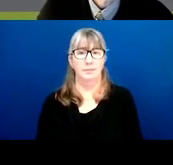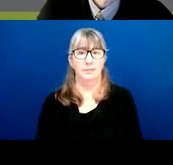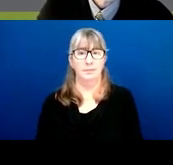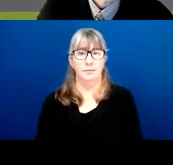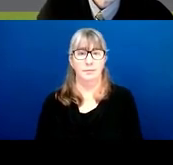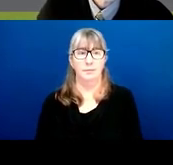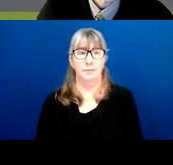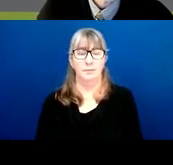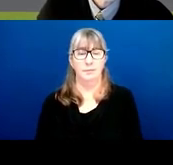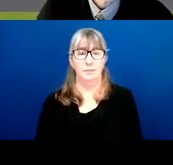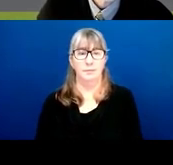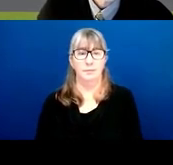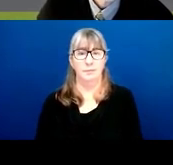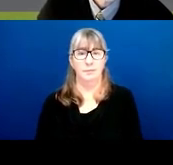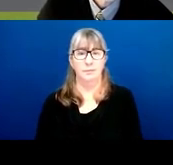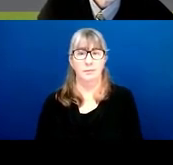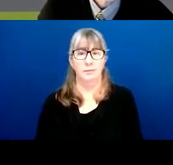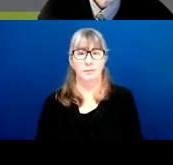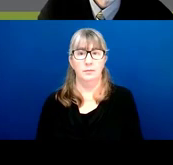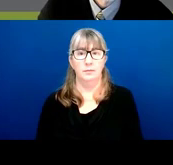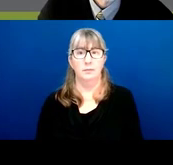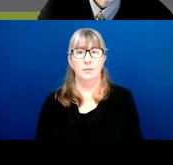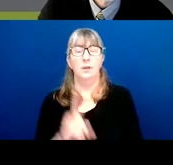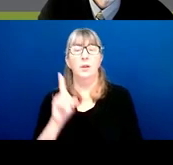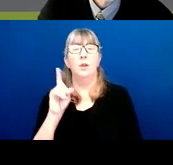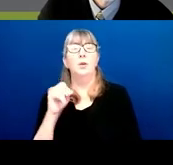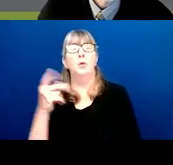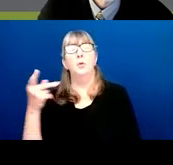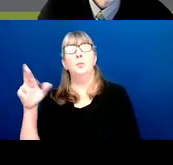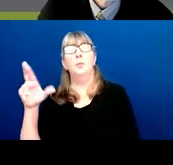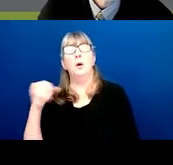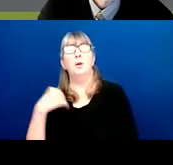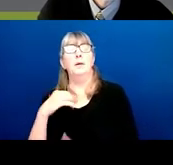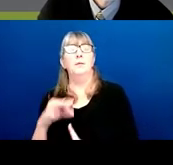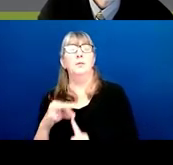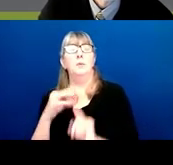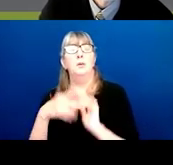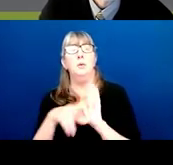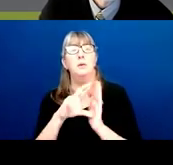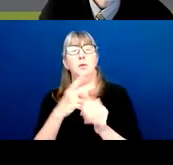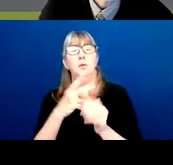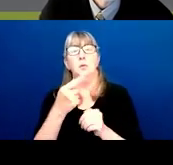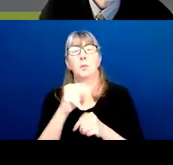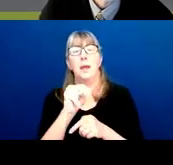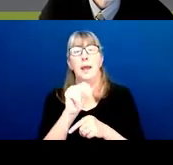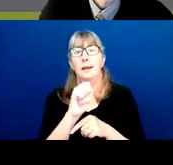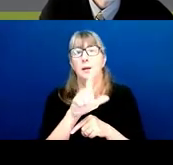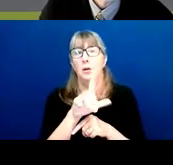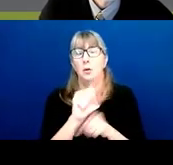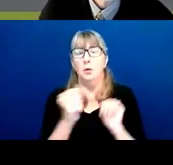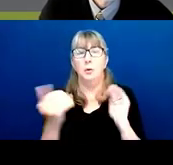Do PARs have special review panels compared to, say a PA or an RFA?